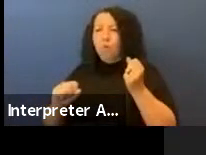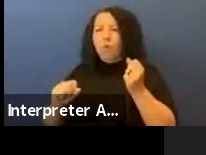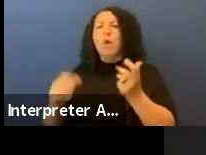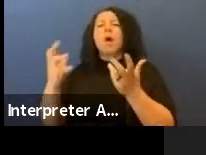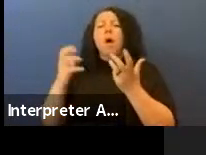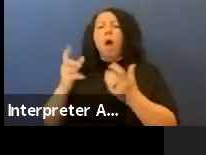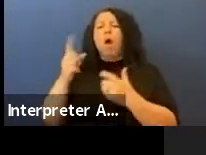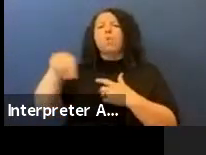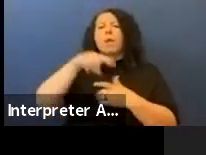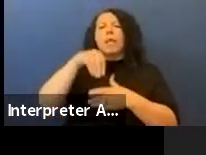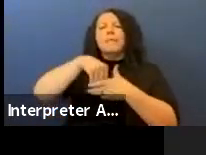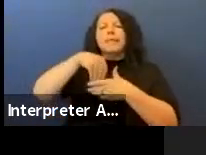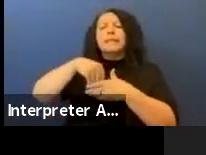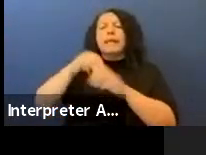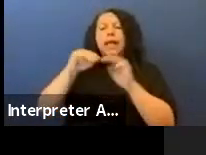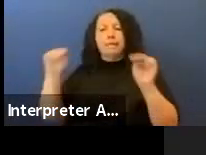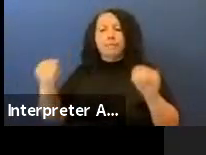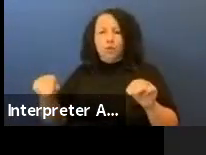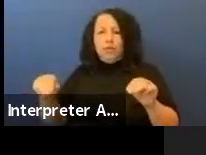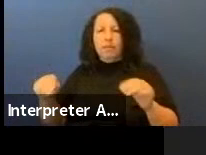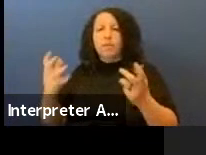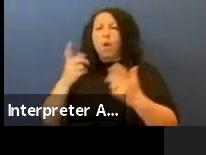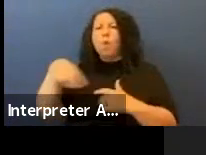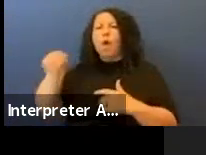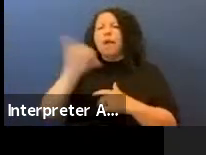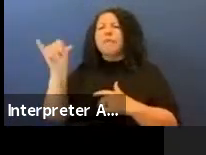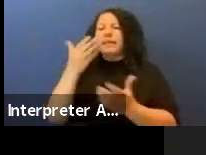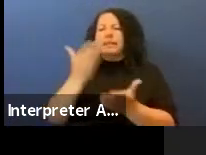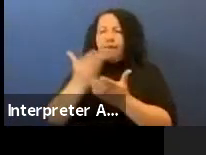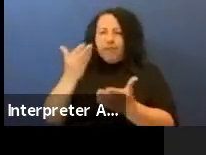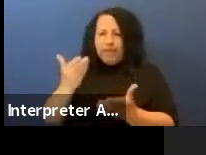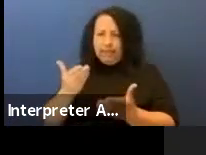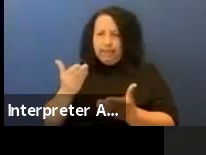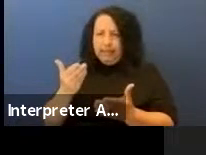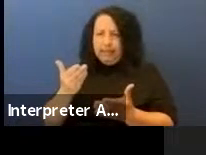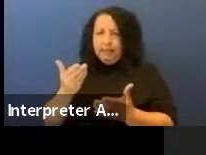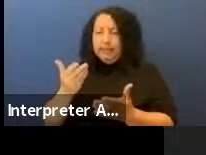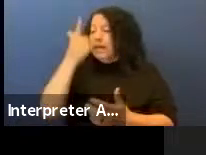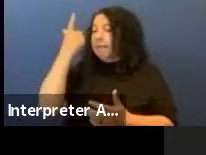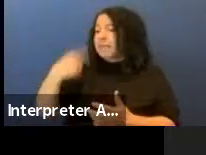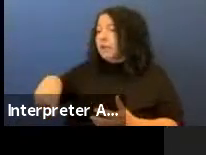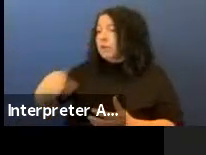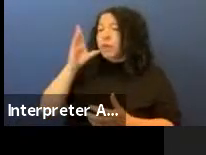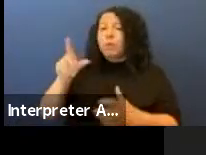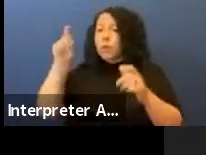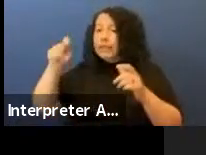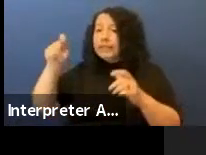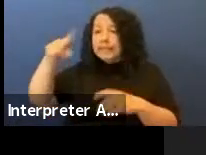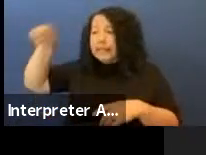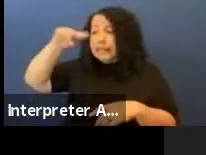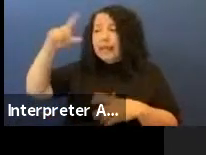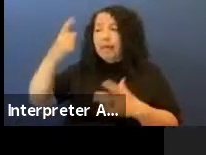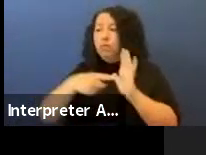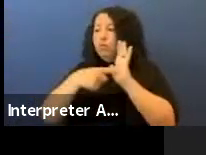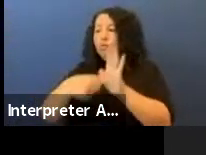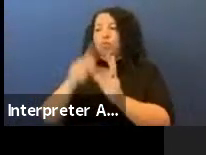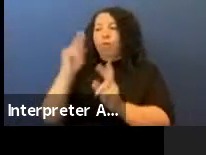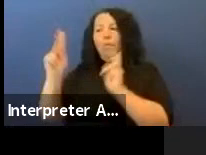the museums, I want them as evidence because we're going to need them to show people how bad they were I don't